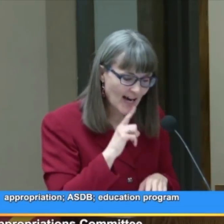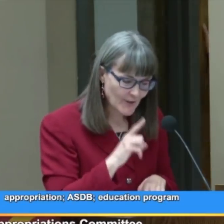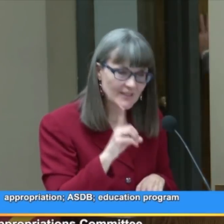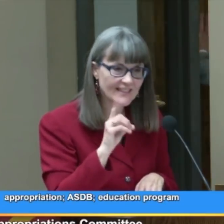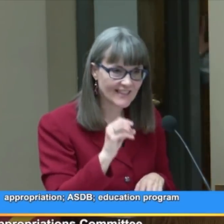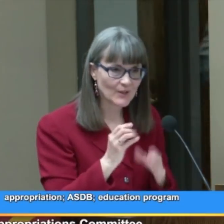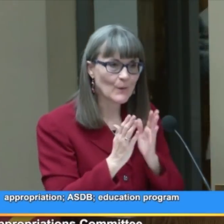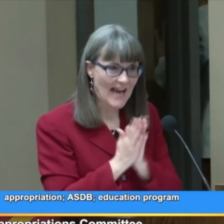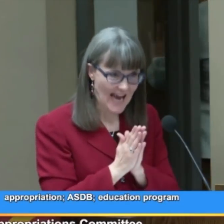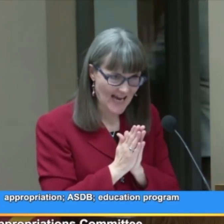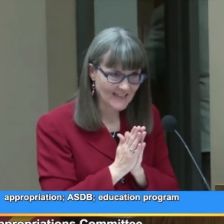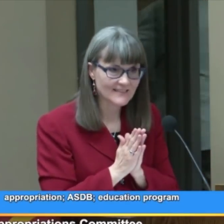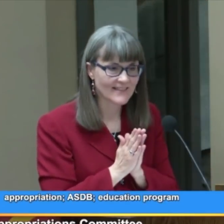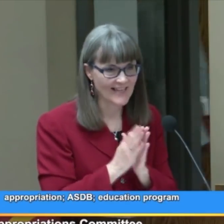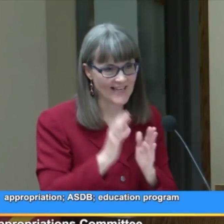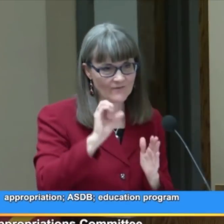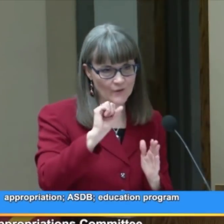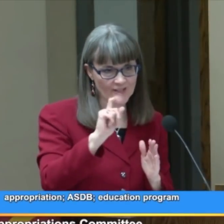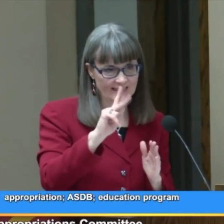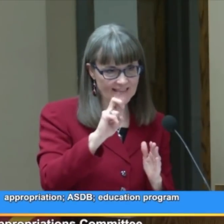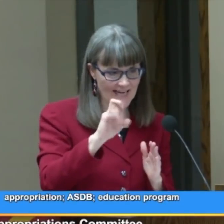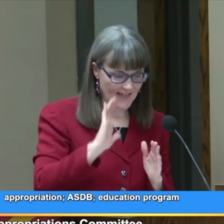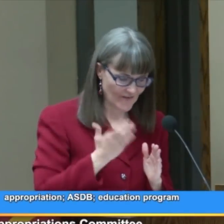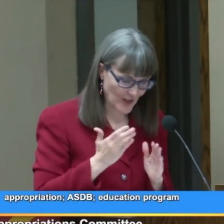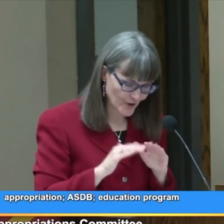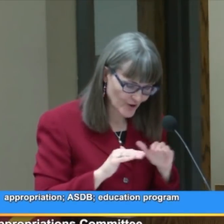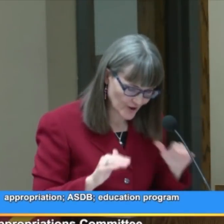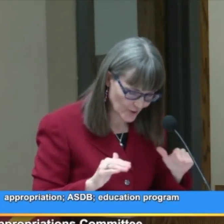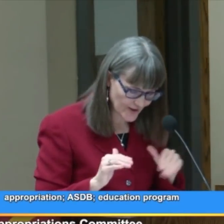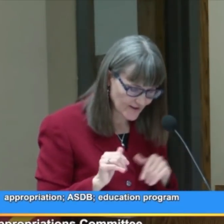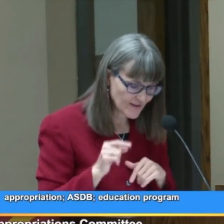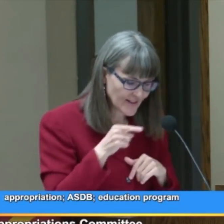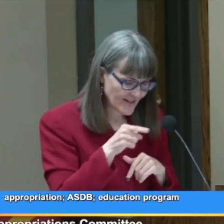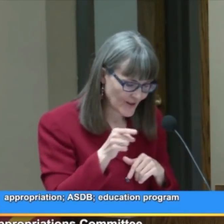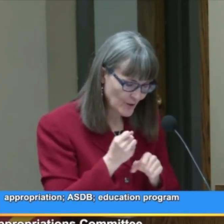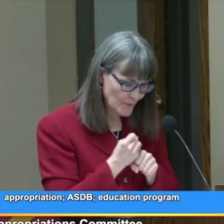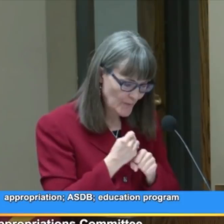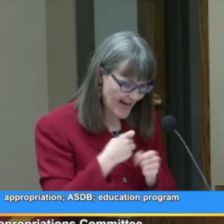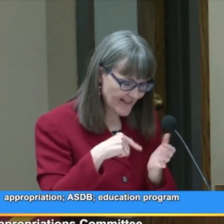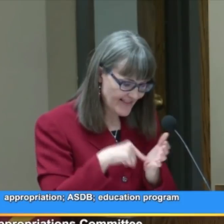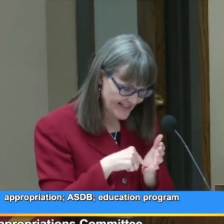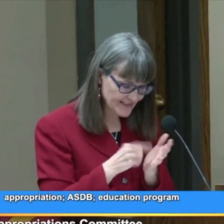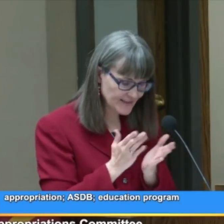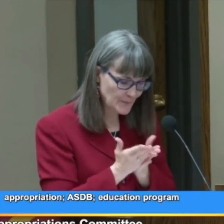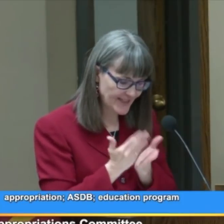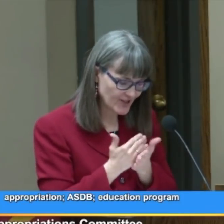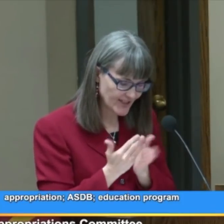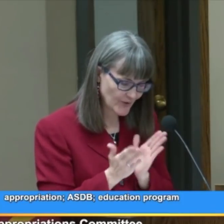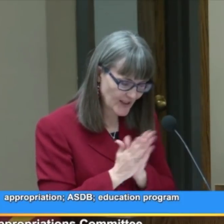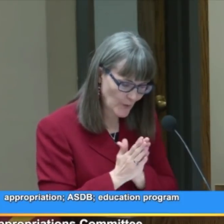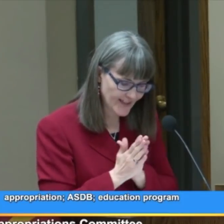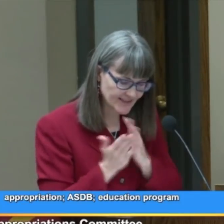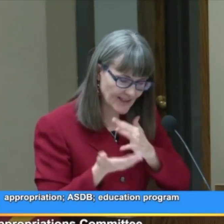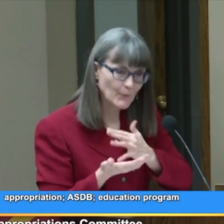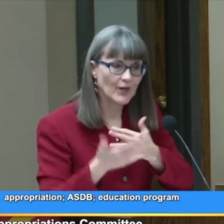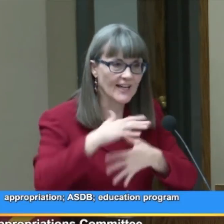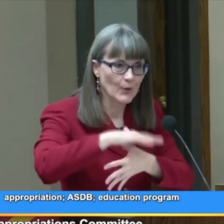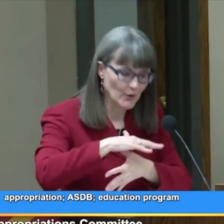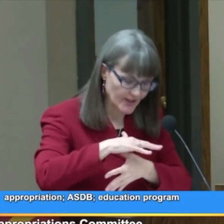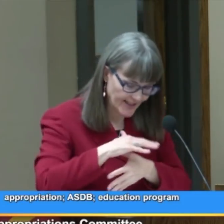I really do ask that for the sake of our children that you make this budget request a priority